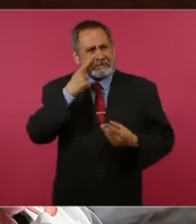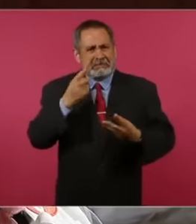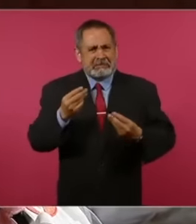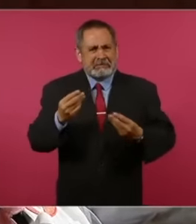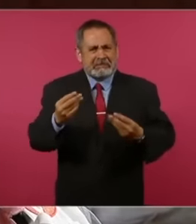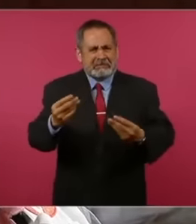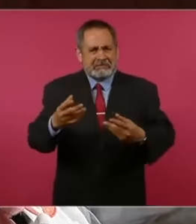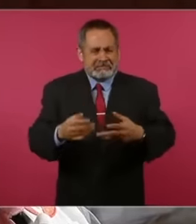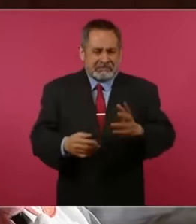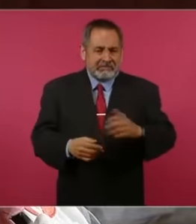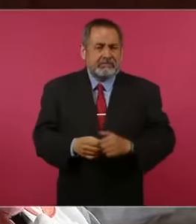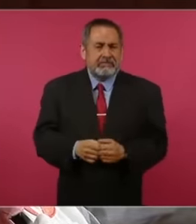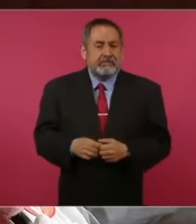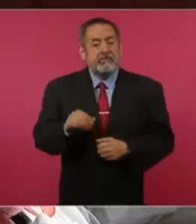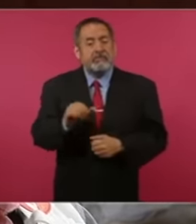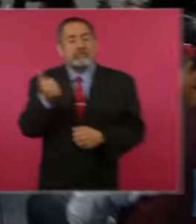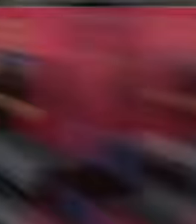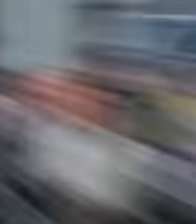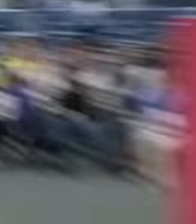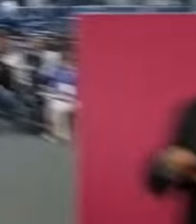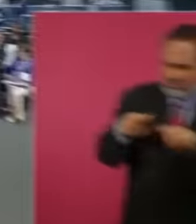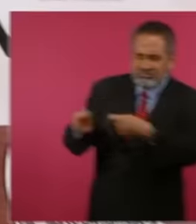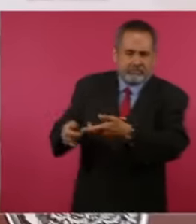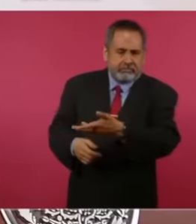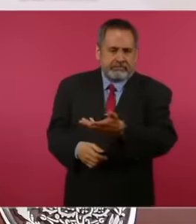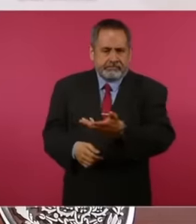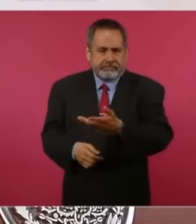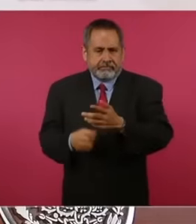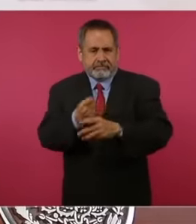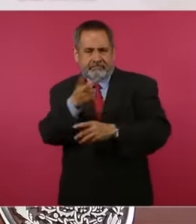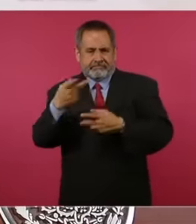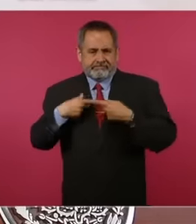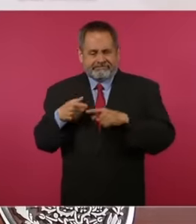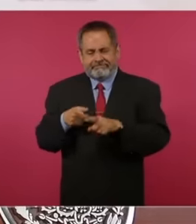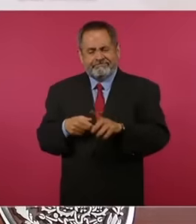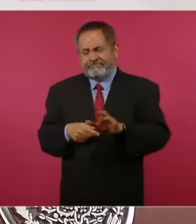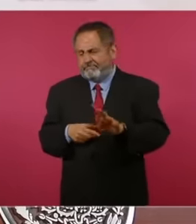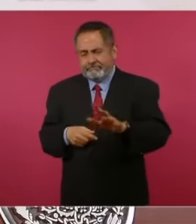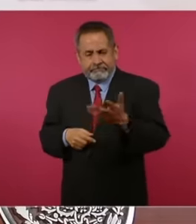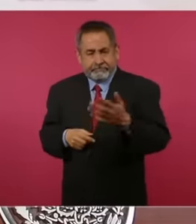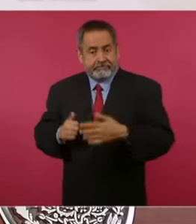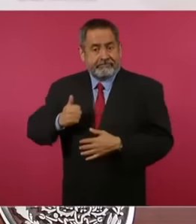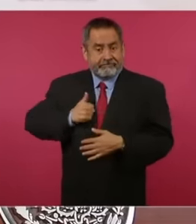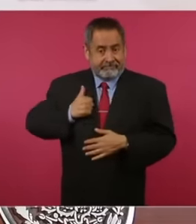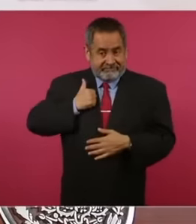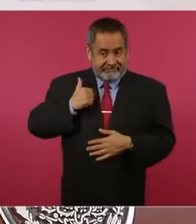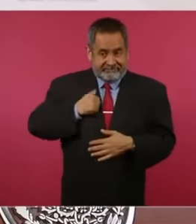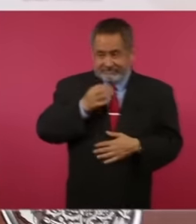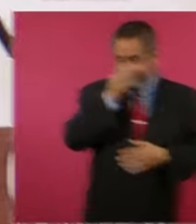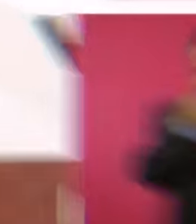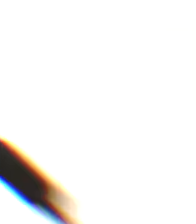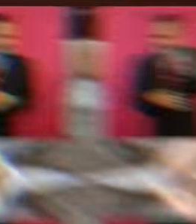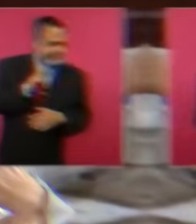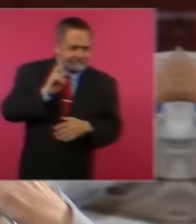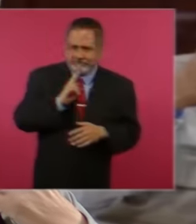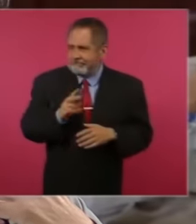in Mexico and Canada, for his part, President López Obrador is moved by this message